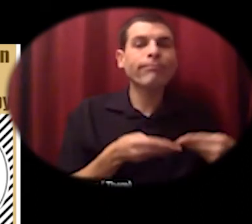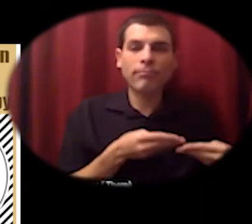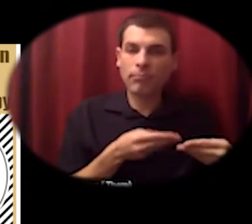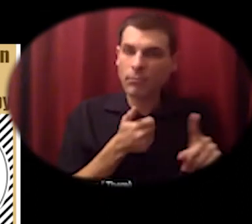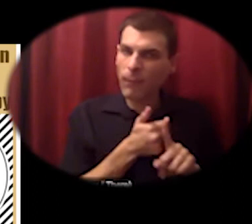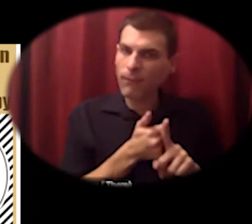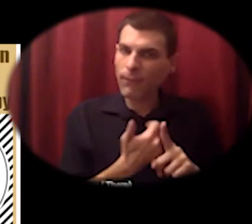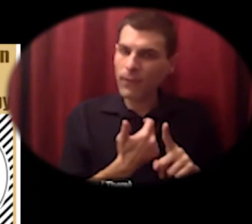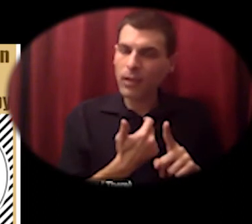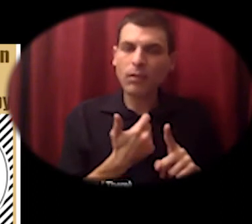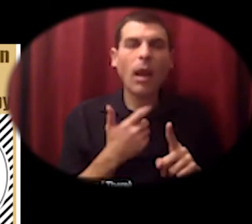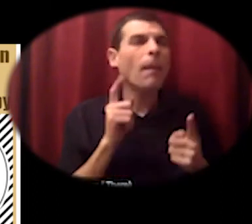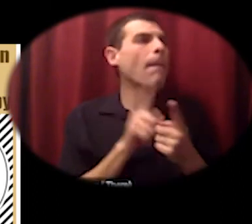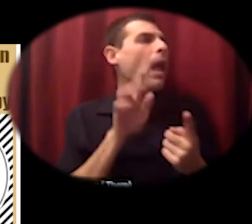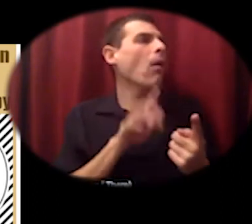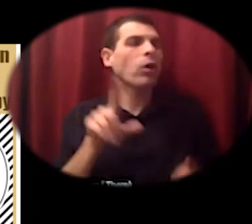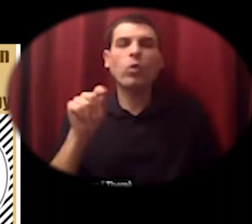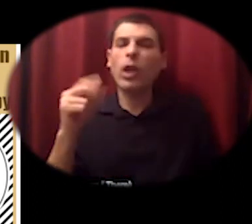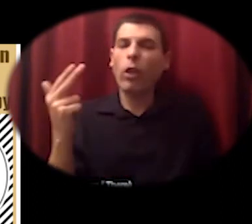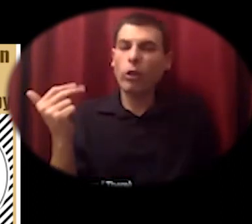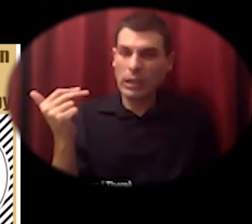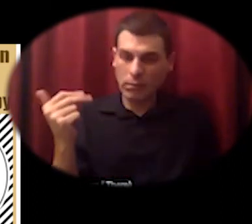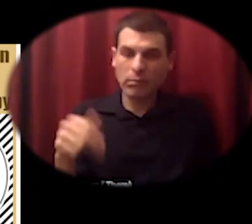she invited me to take her board secretary position at ventura's